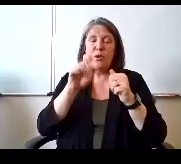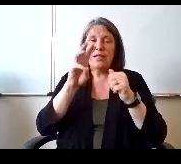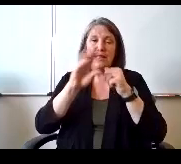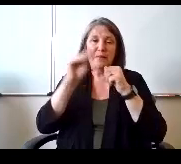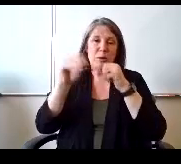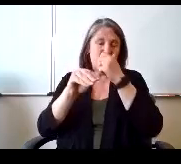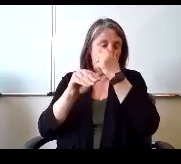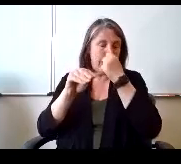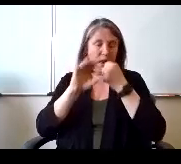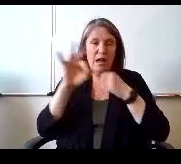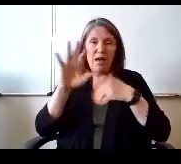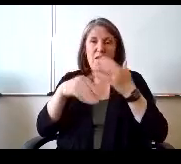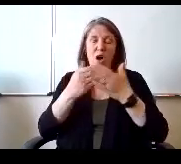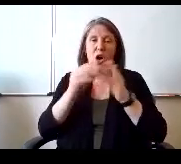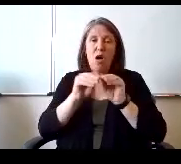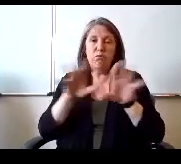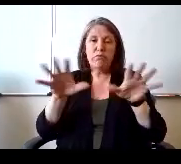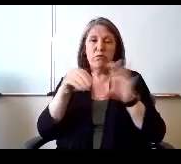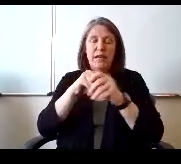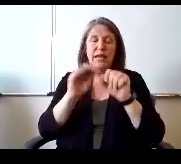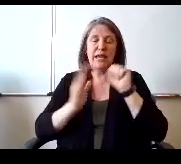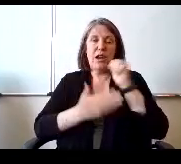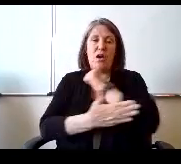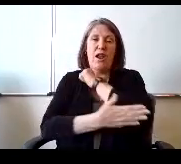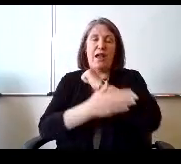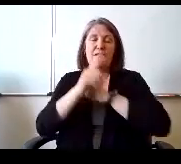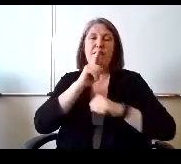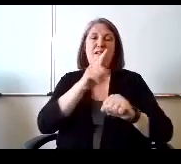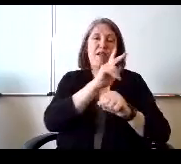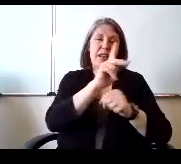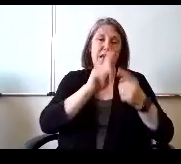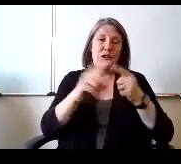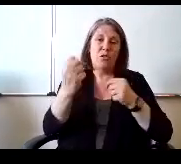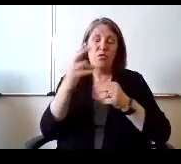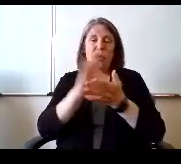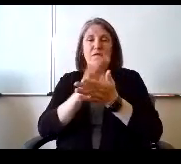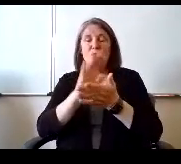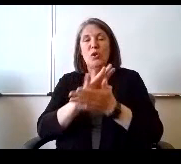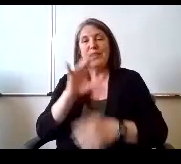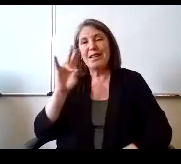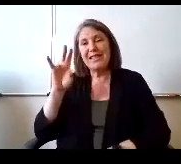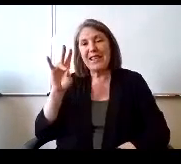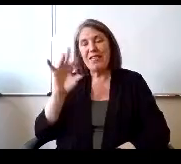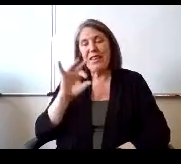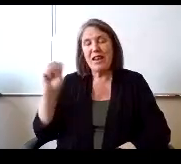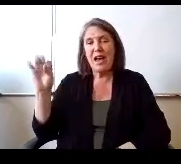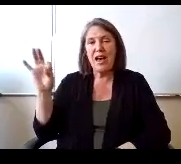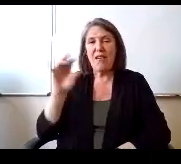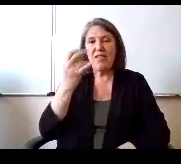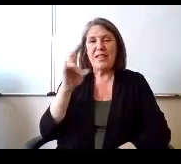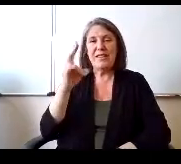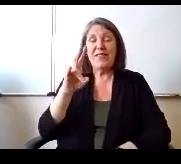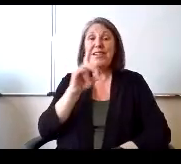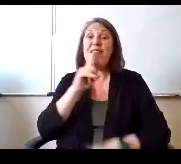County are in K through 12 schools. Seven of the 17 of those are here in